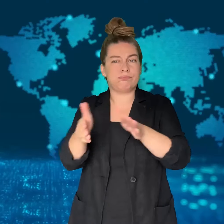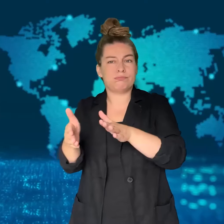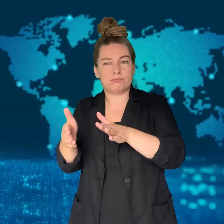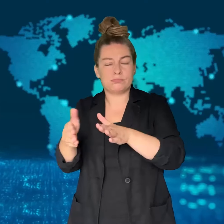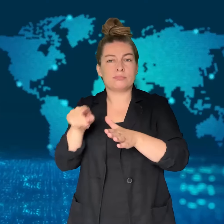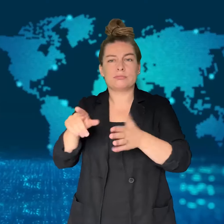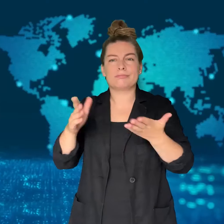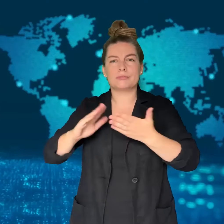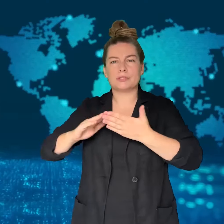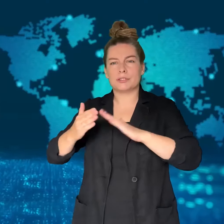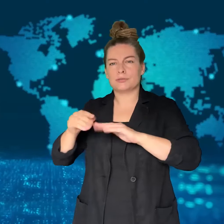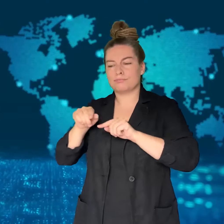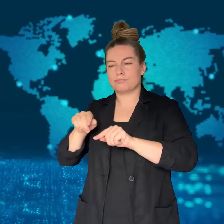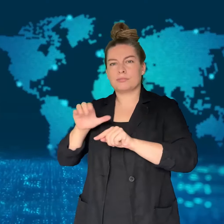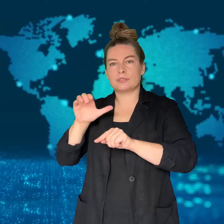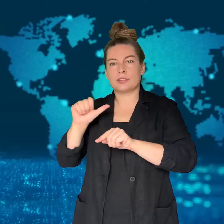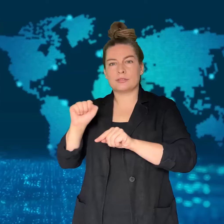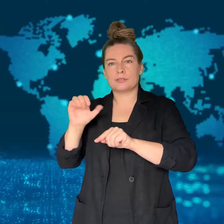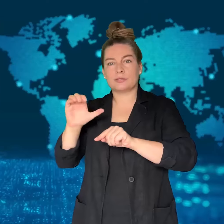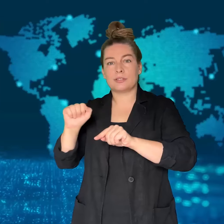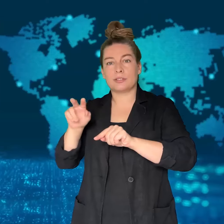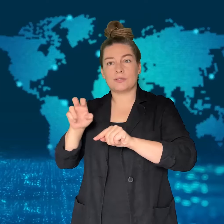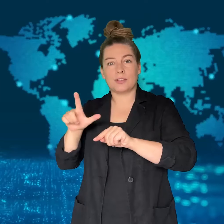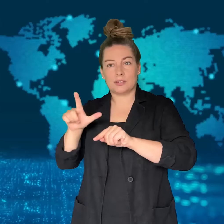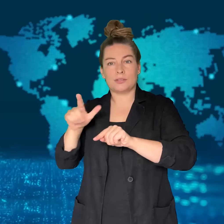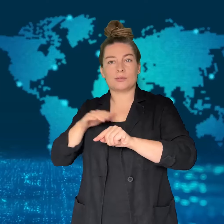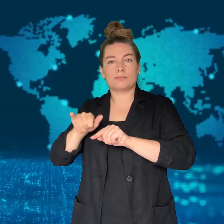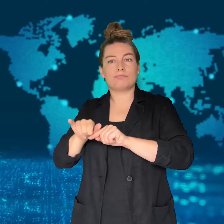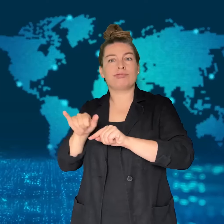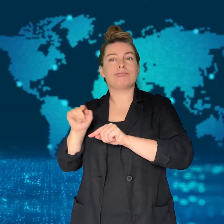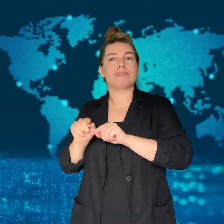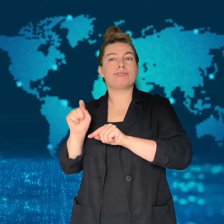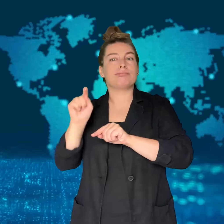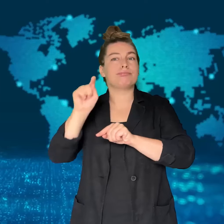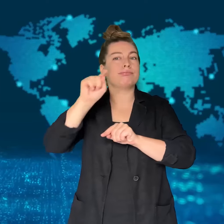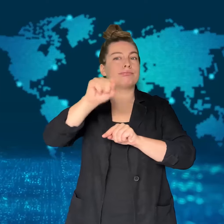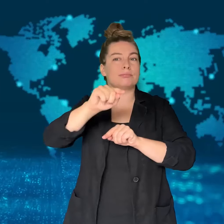The plane was an ATR 72 twin- engine turboprop operated by